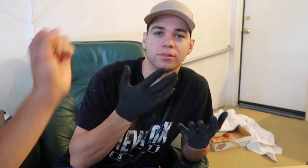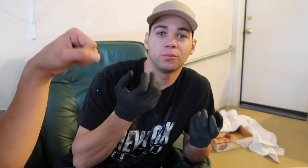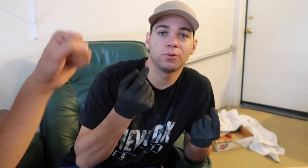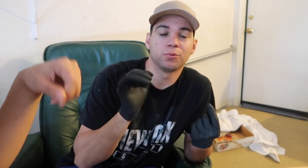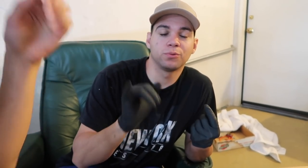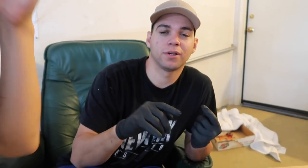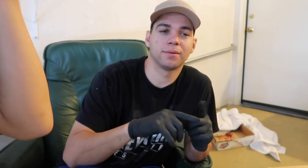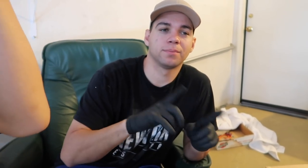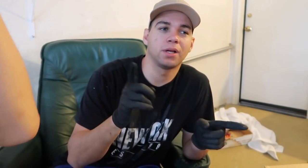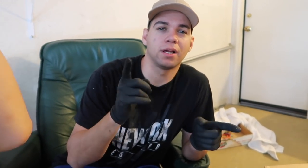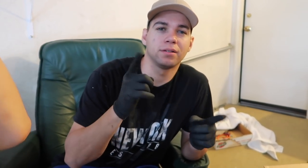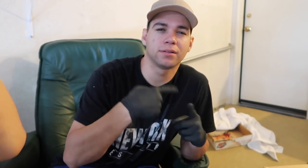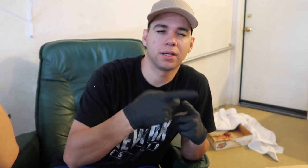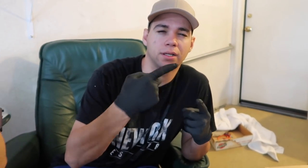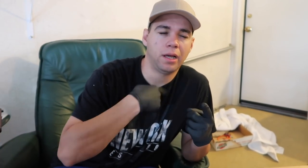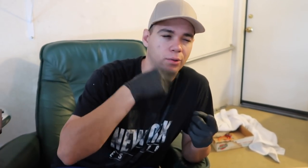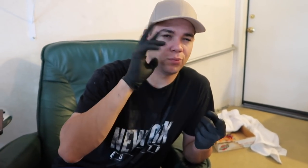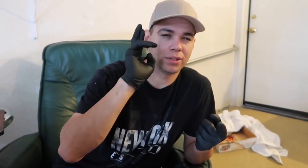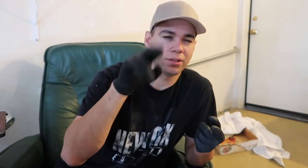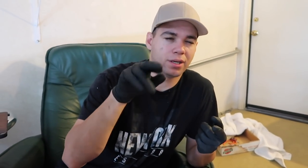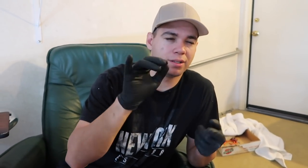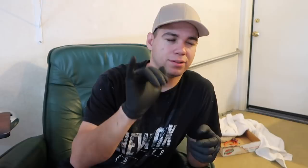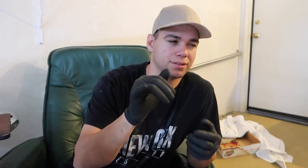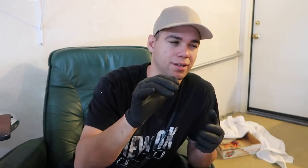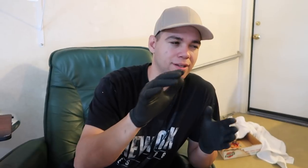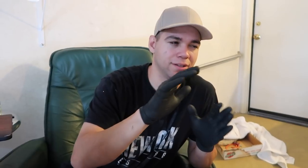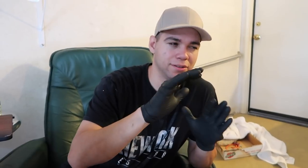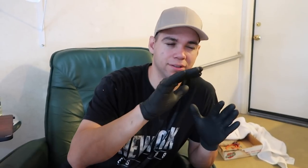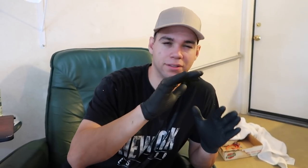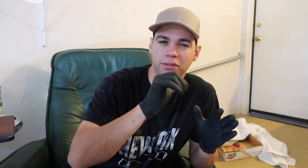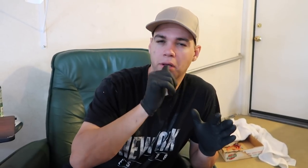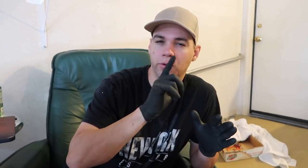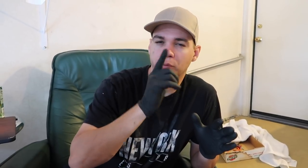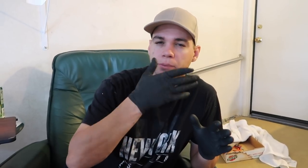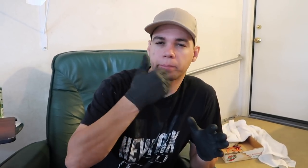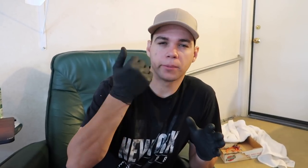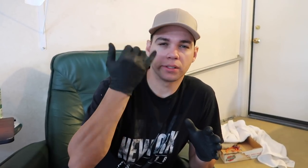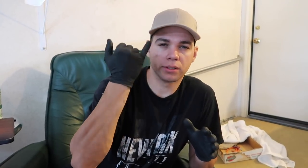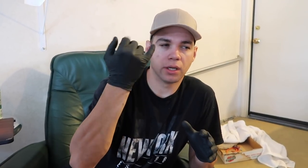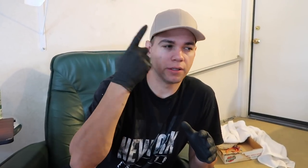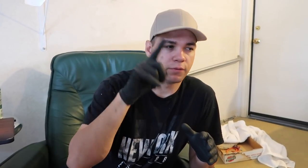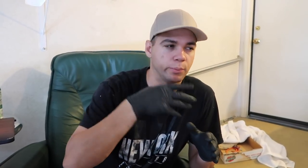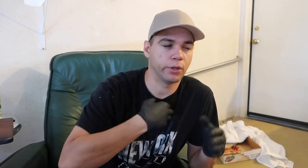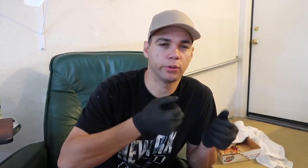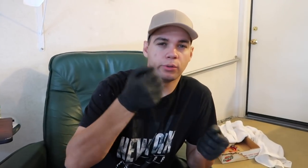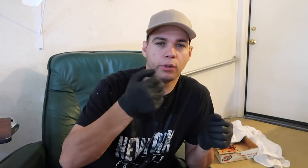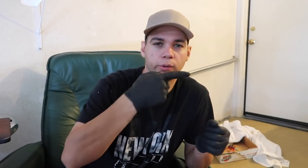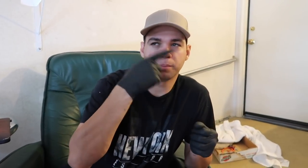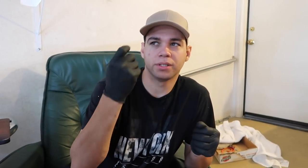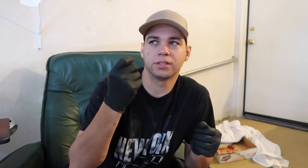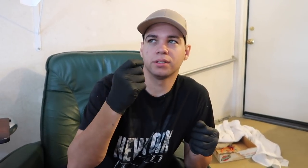I was wanting to do that but then I realized that... it's not really the best idea for my car because